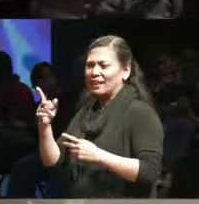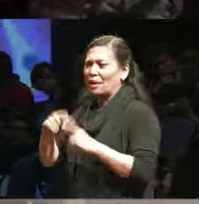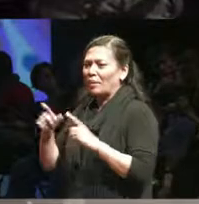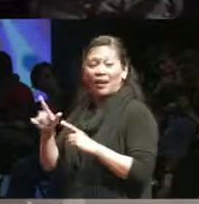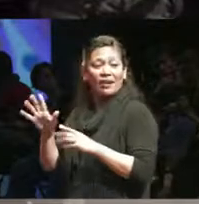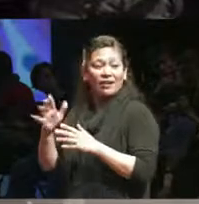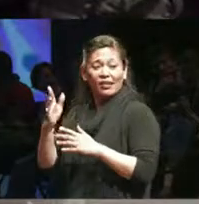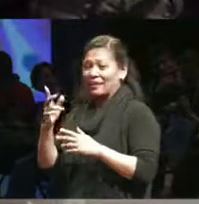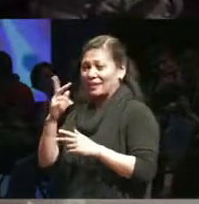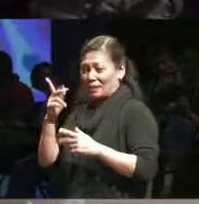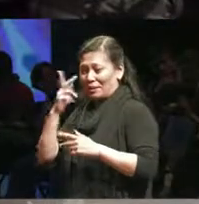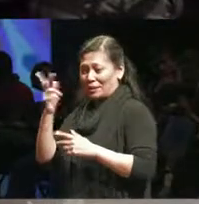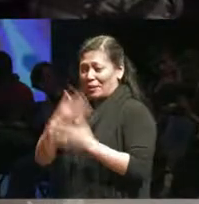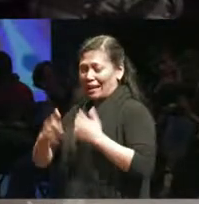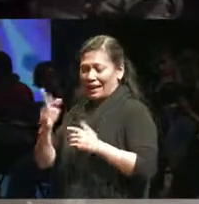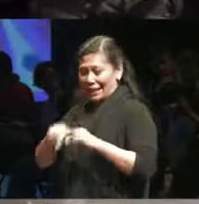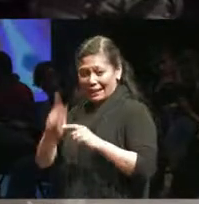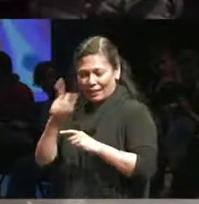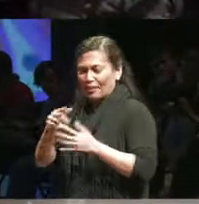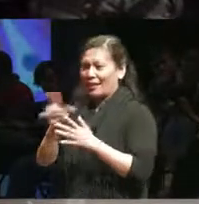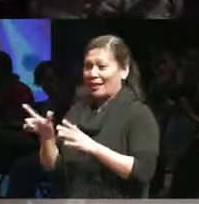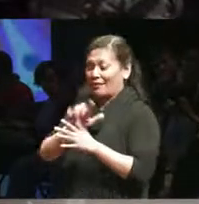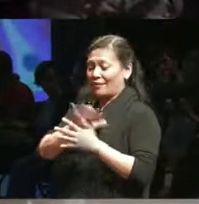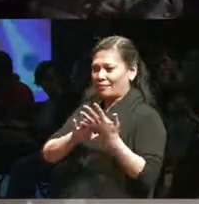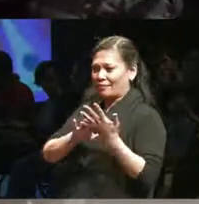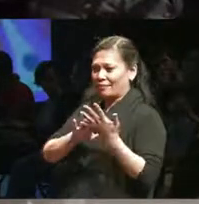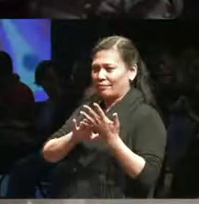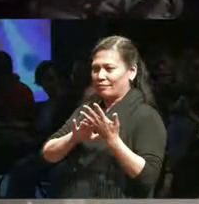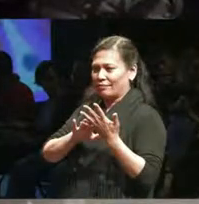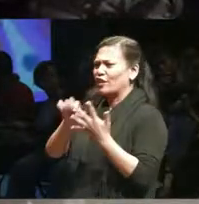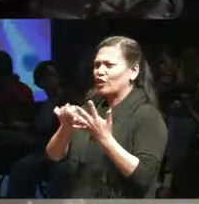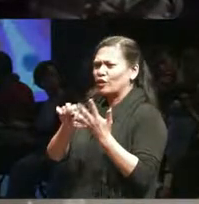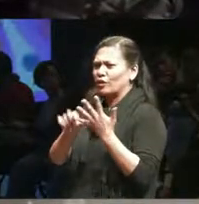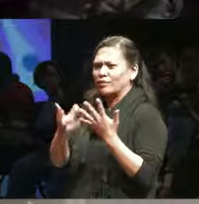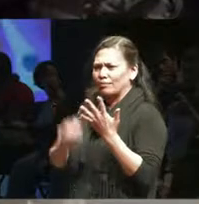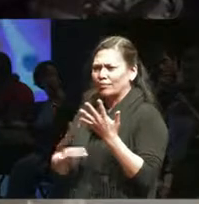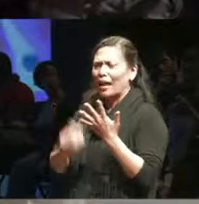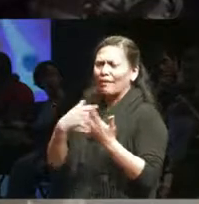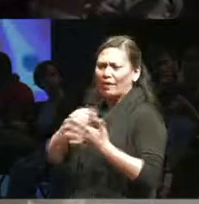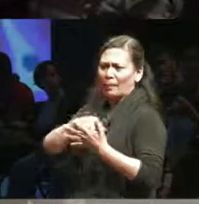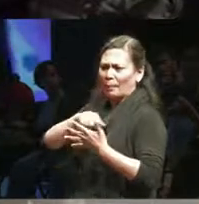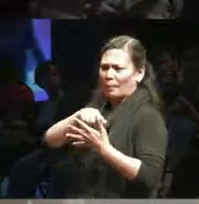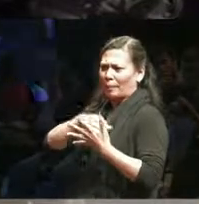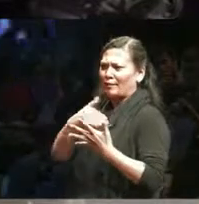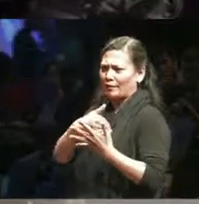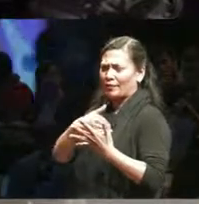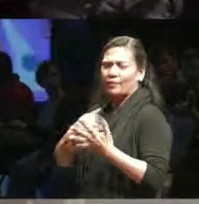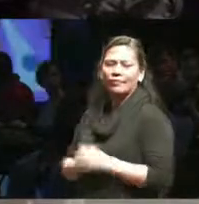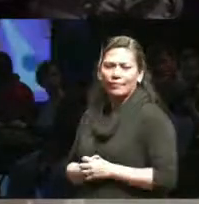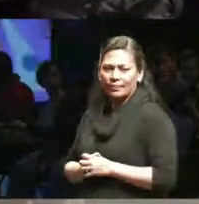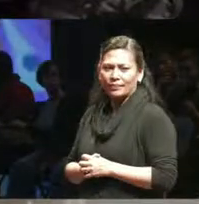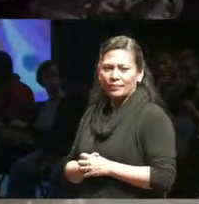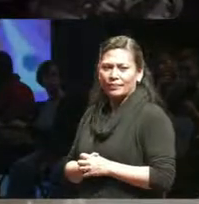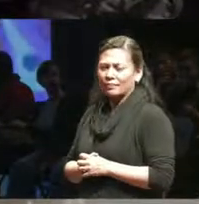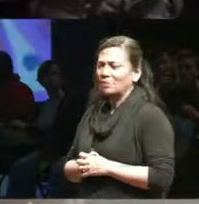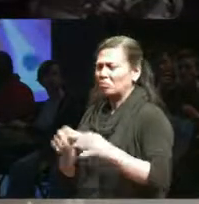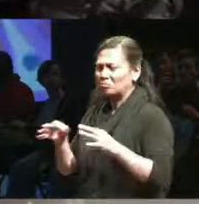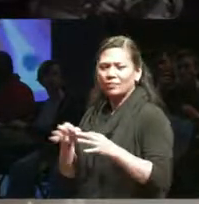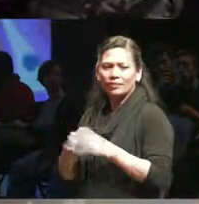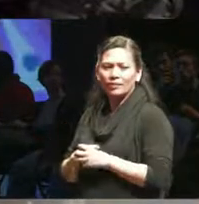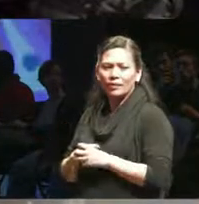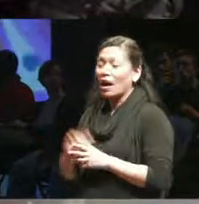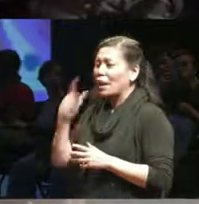and I'm missing some fingers at my thumb and but if if I put it in my pocket